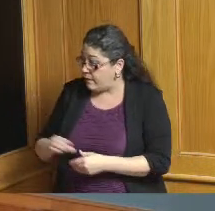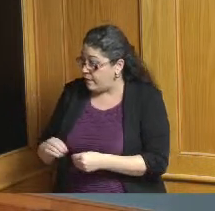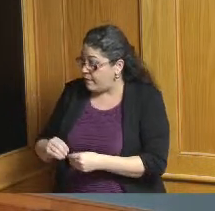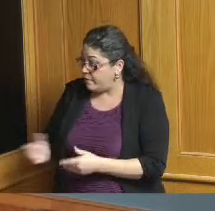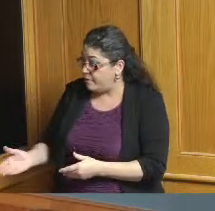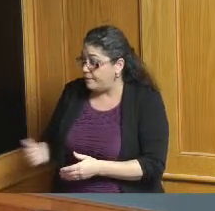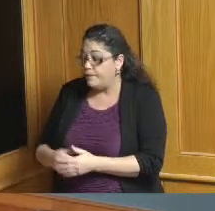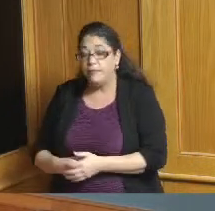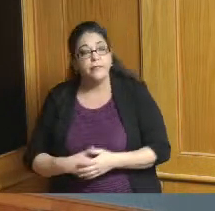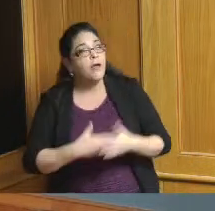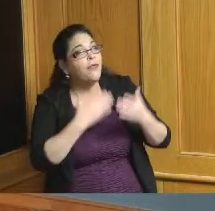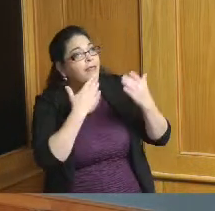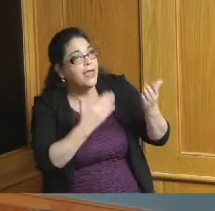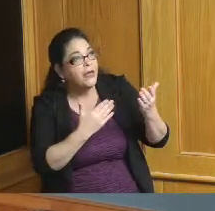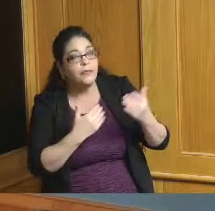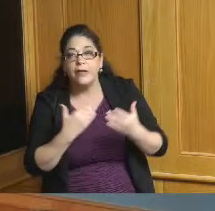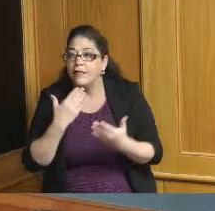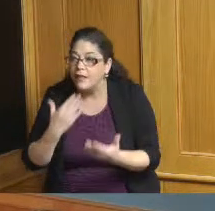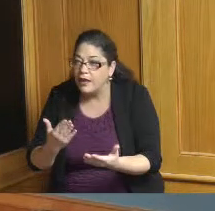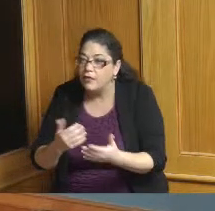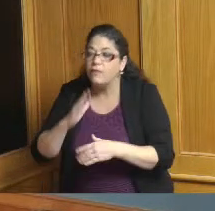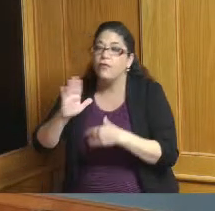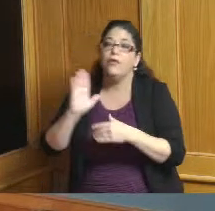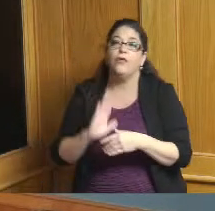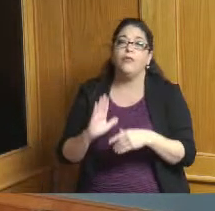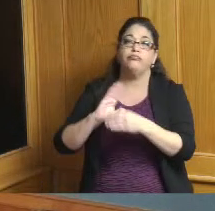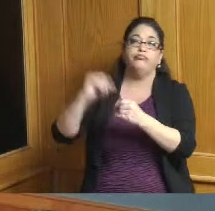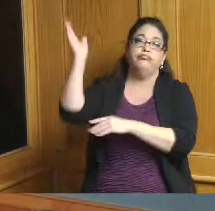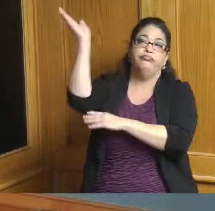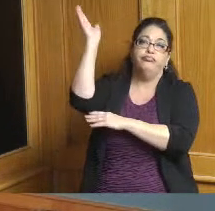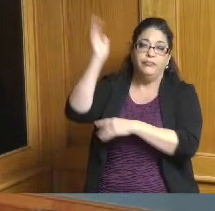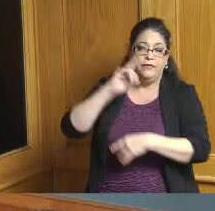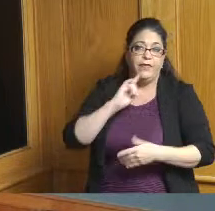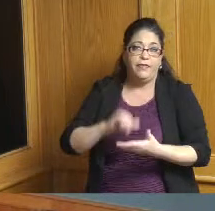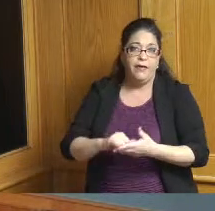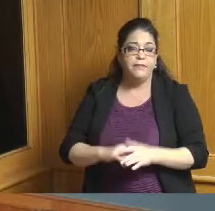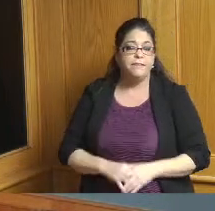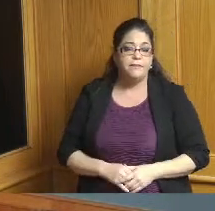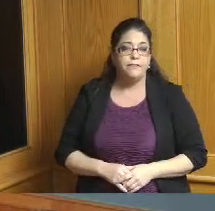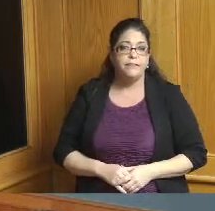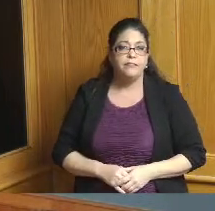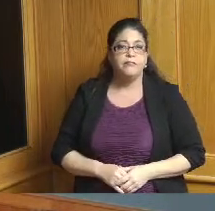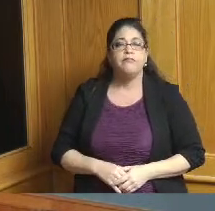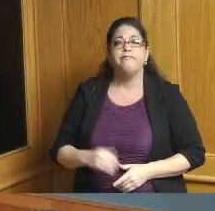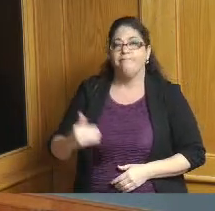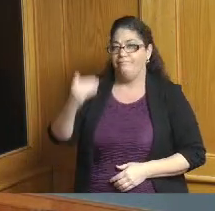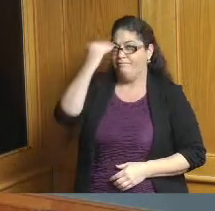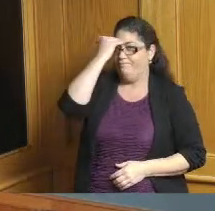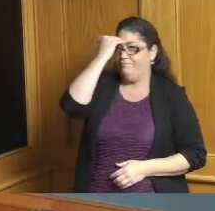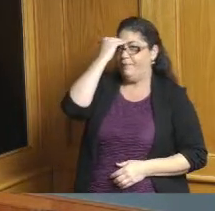thank you and thank you for the presentation very much aware of Meegan and the work